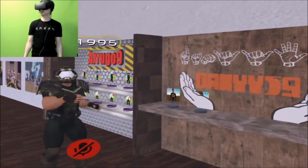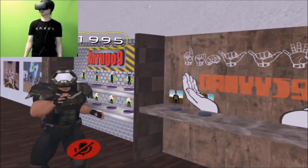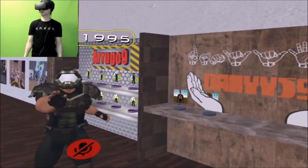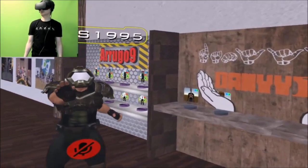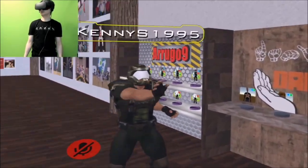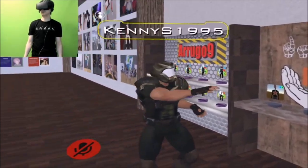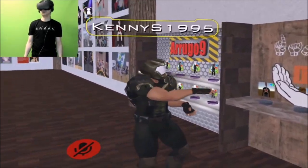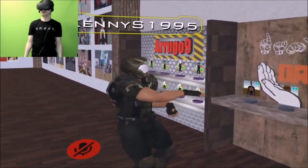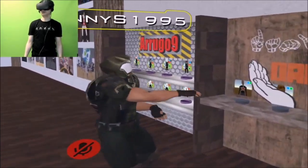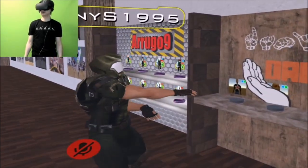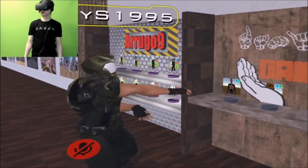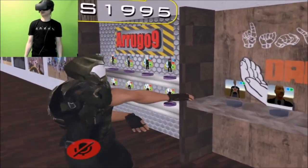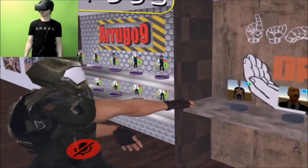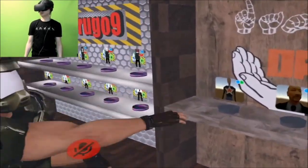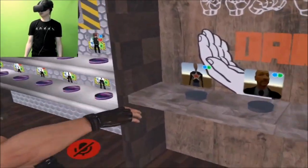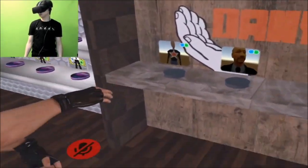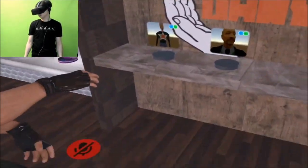Look at this avatar